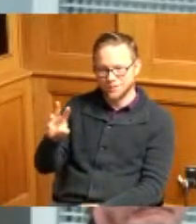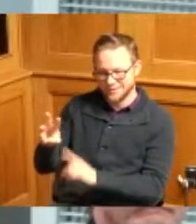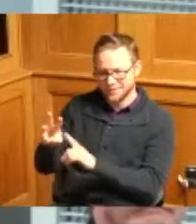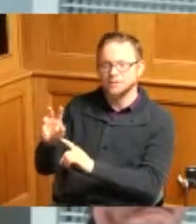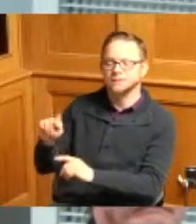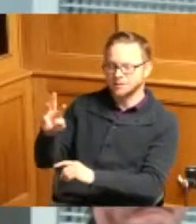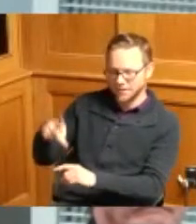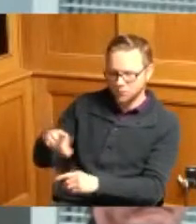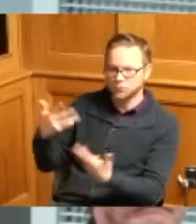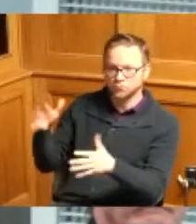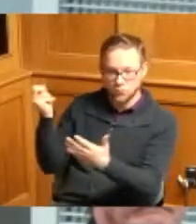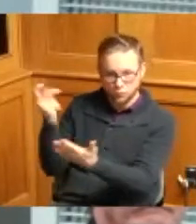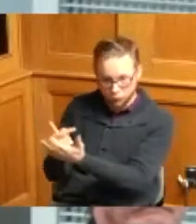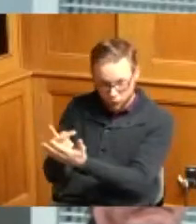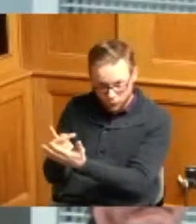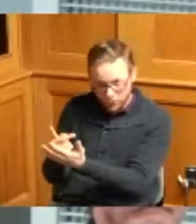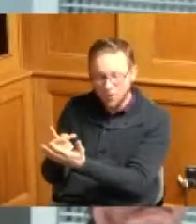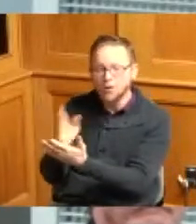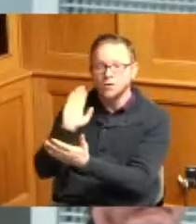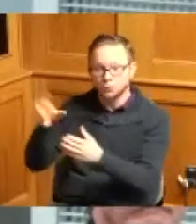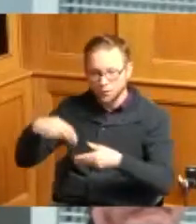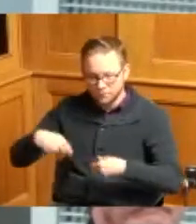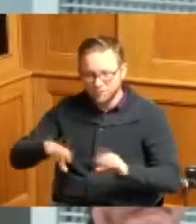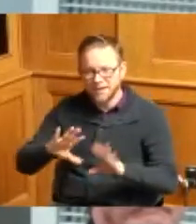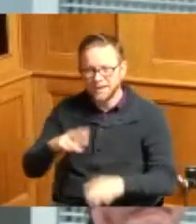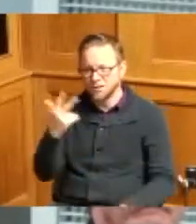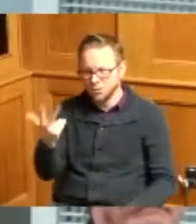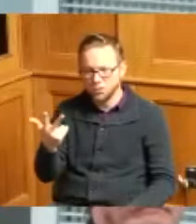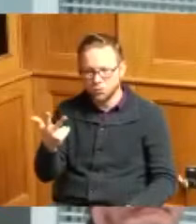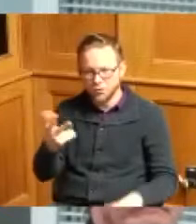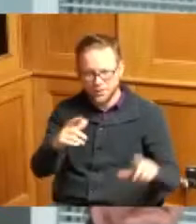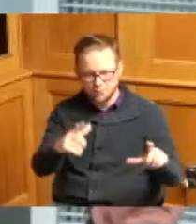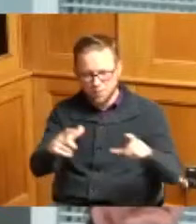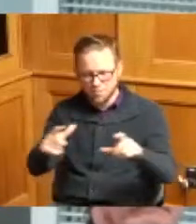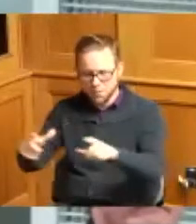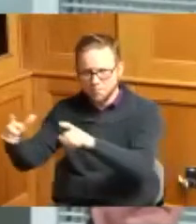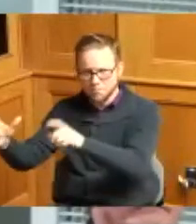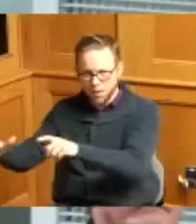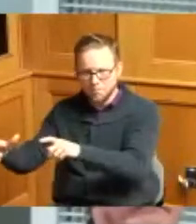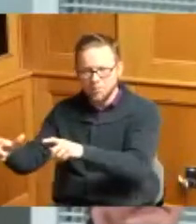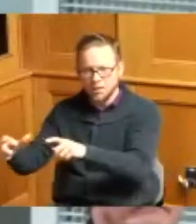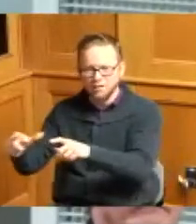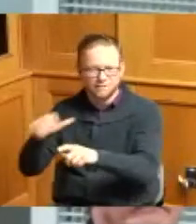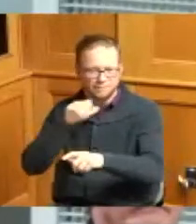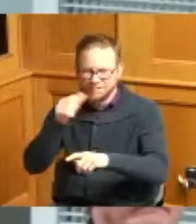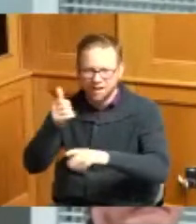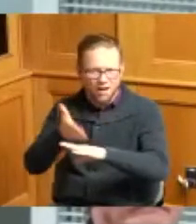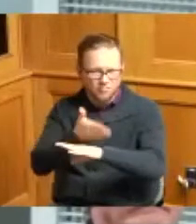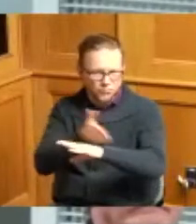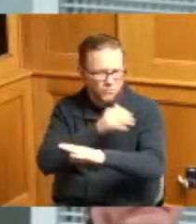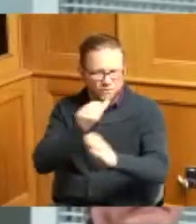Trustees to vacate three undeveloped portions of paper roads in the town in the neighborhood